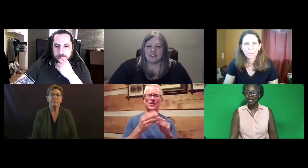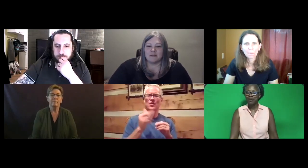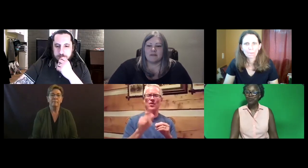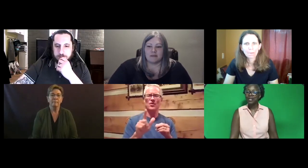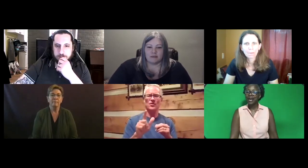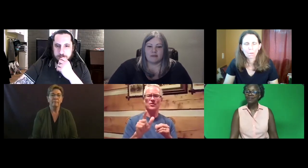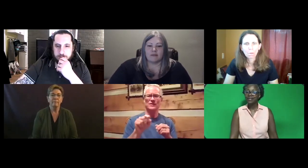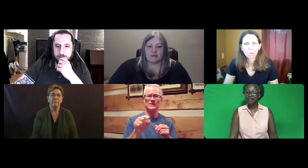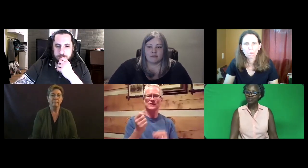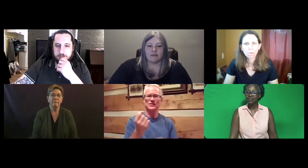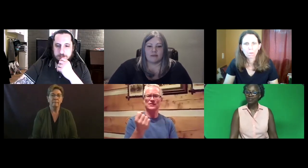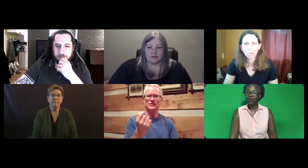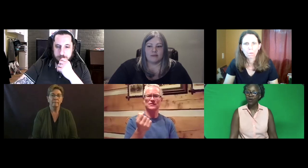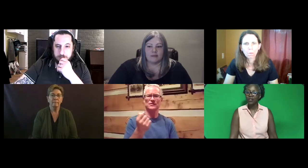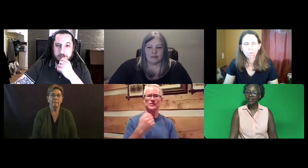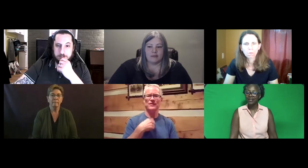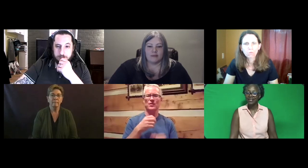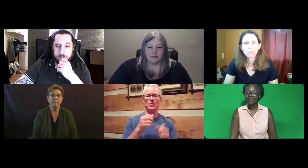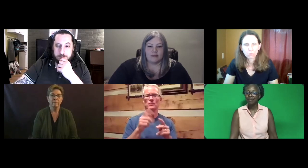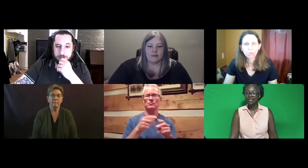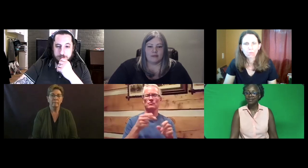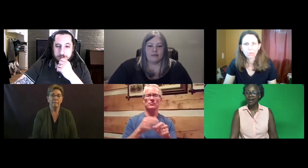We will have another town hall this coming Saturday.